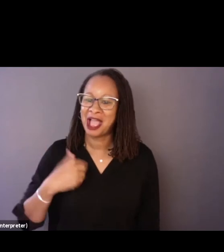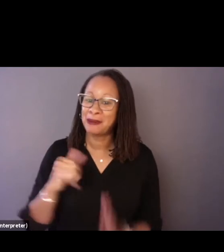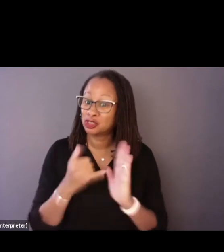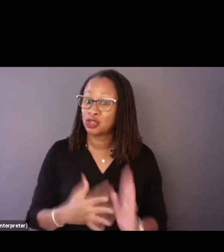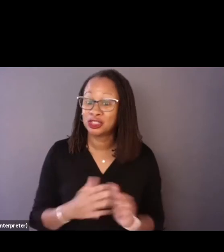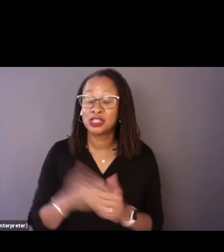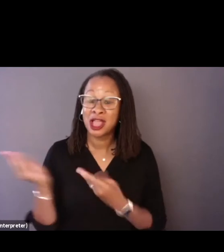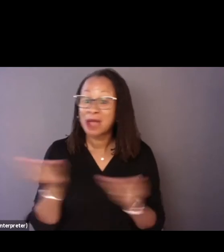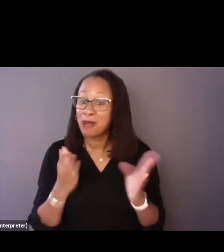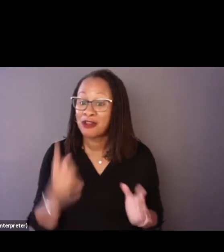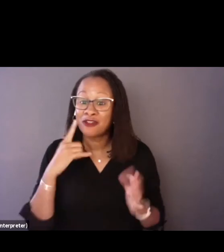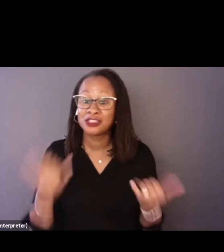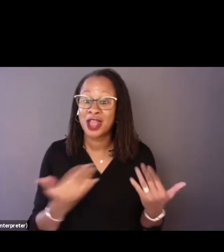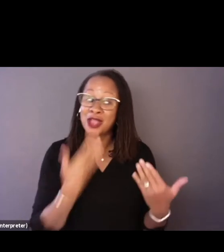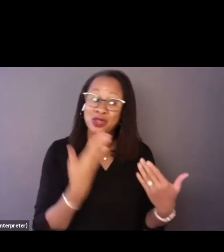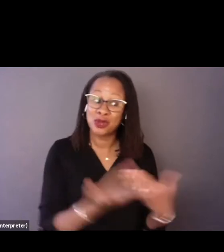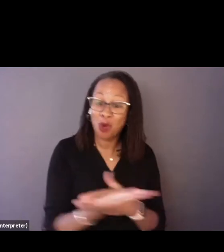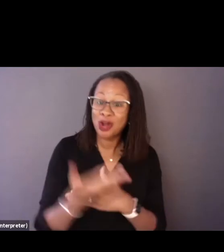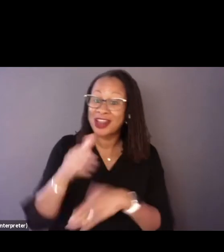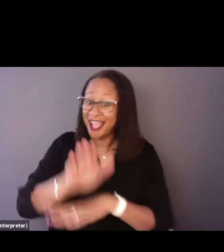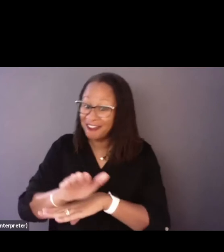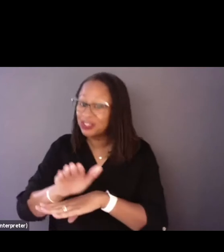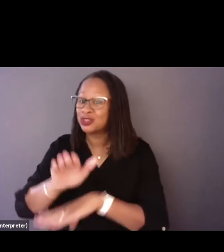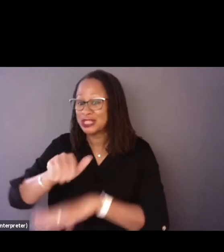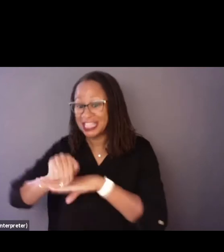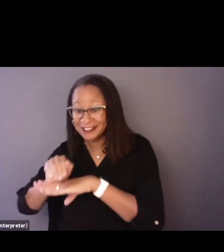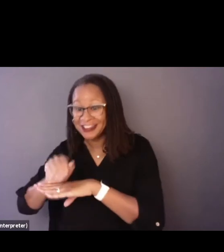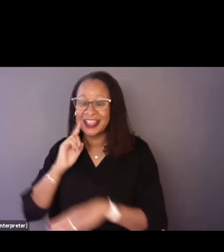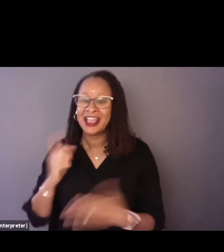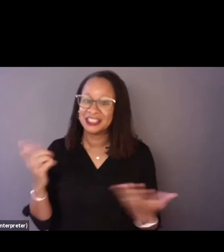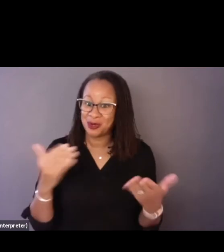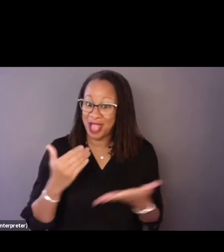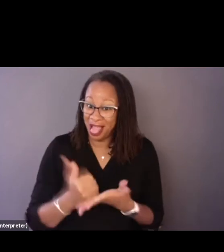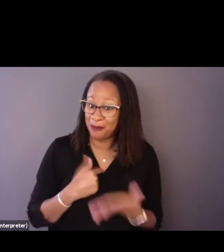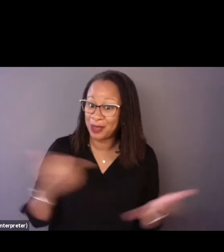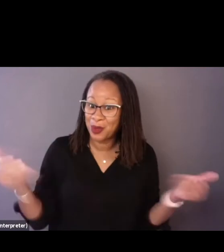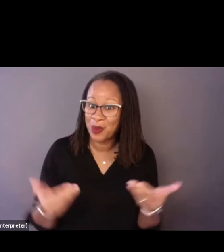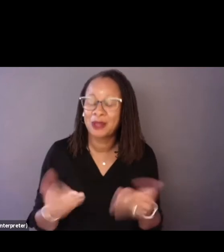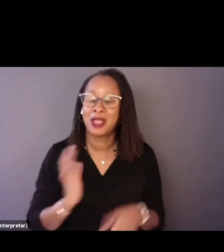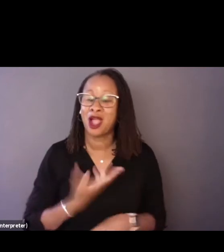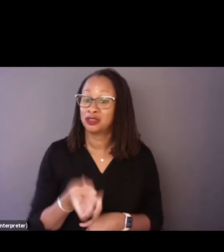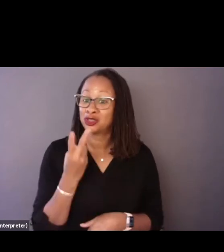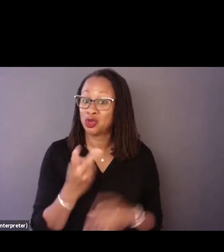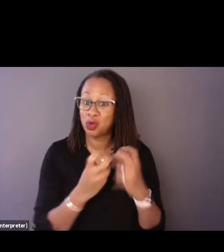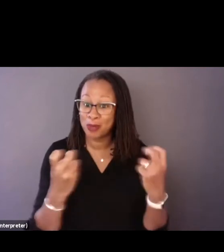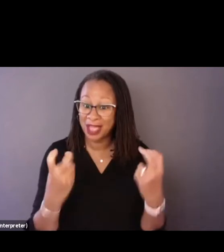to you all who are watching. Help me welcome our two panelists today from the film "Changing the Game".